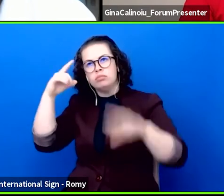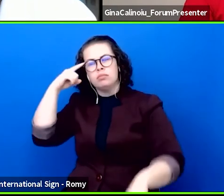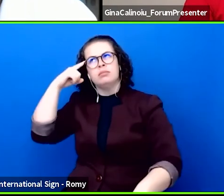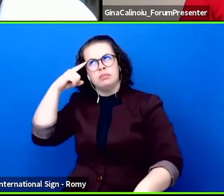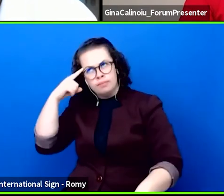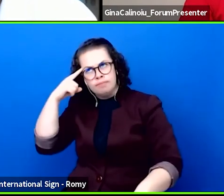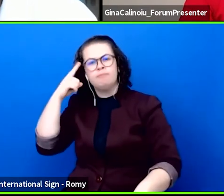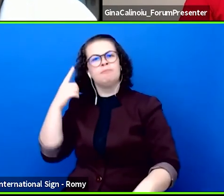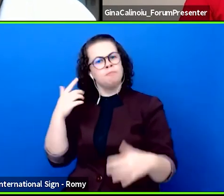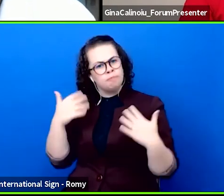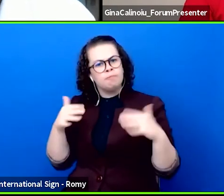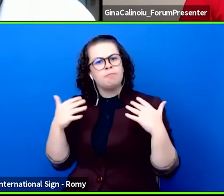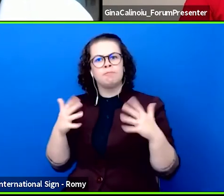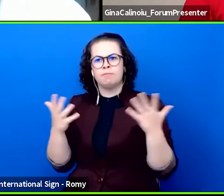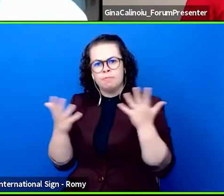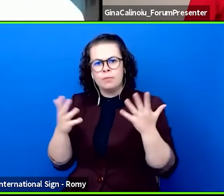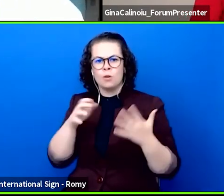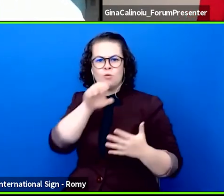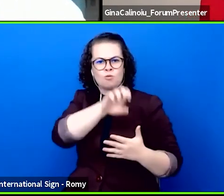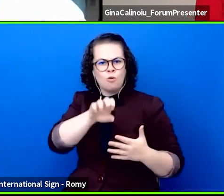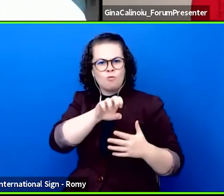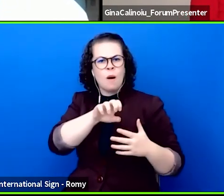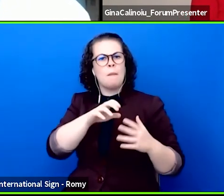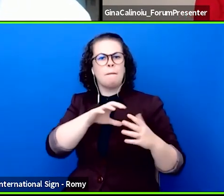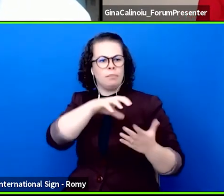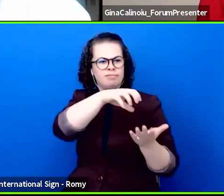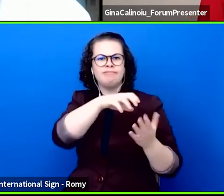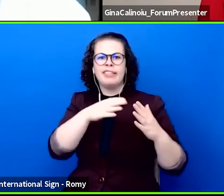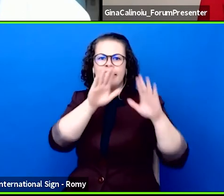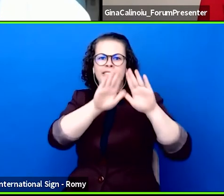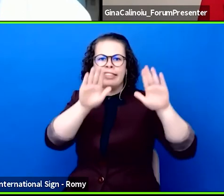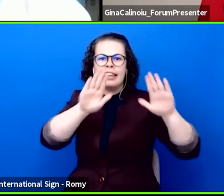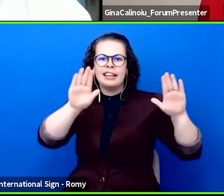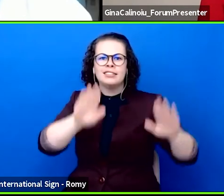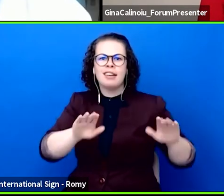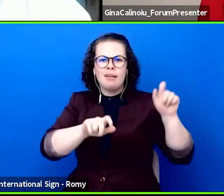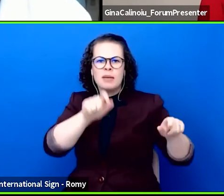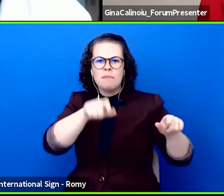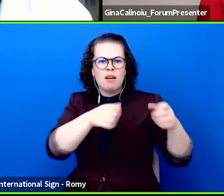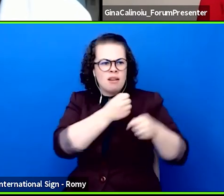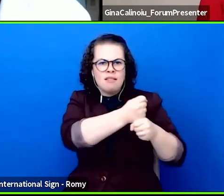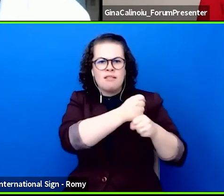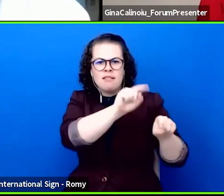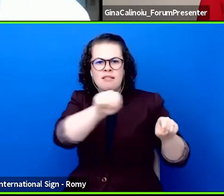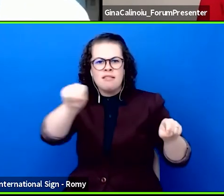in connecting Europe's key theatre and performing arts representatives together with policy makers.